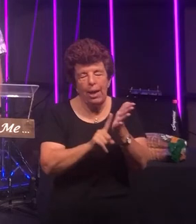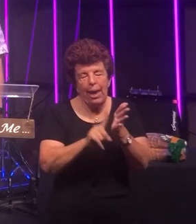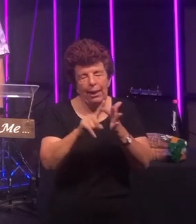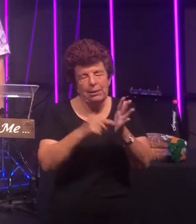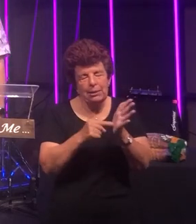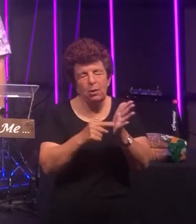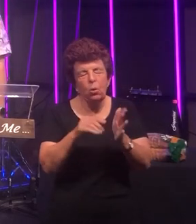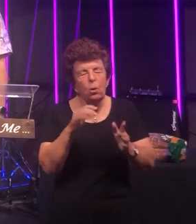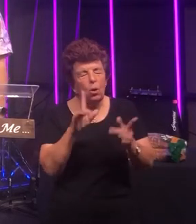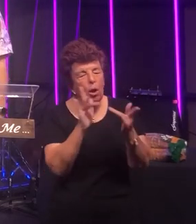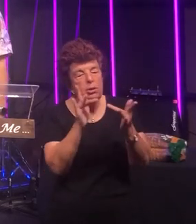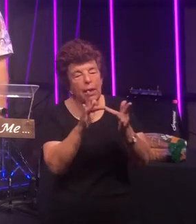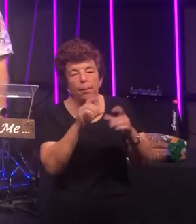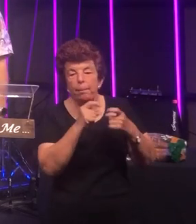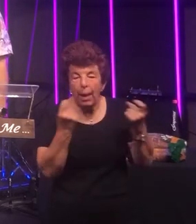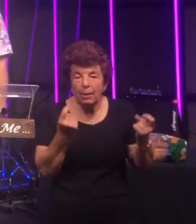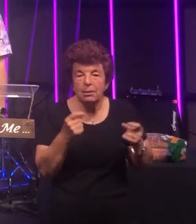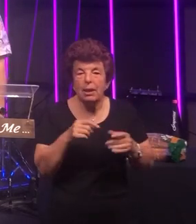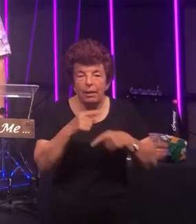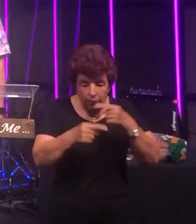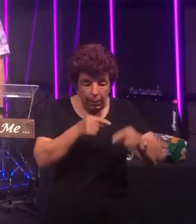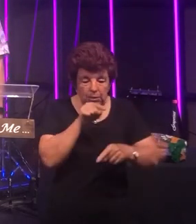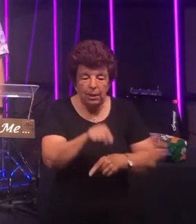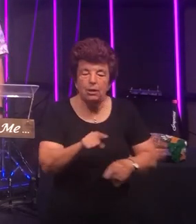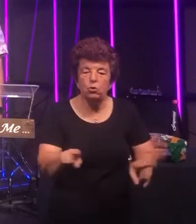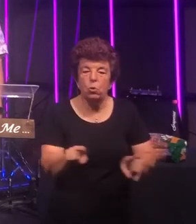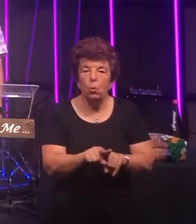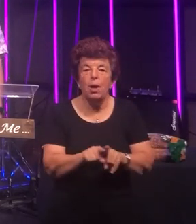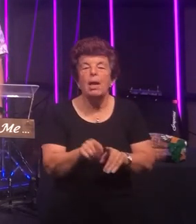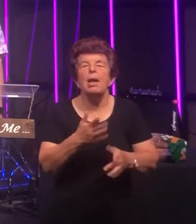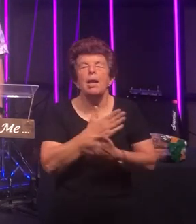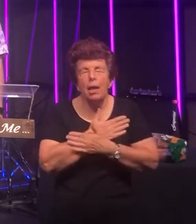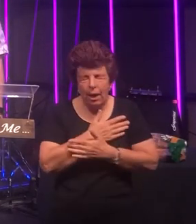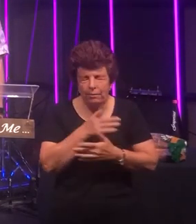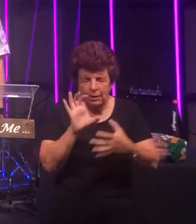of the pastors our details are there and we'd love to be able to connect with